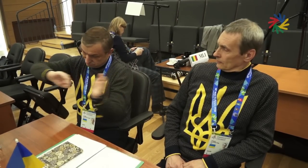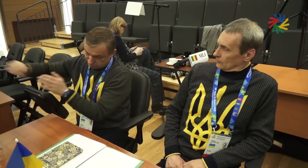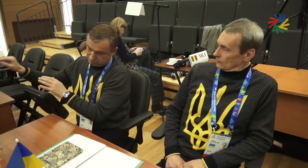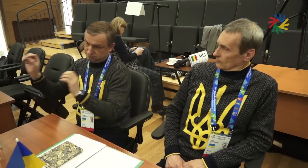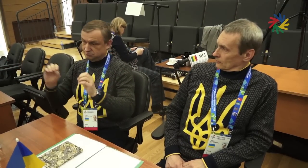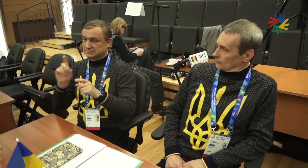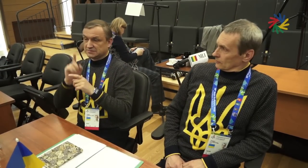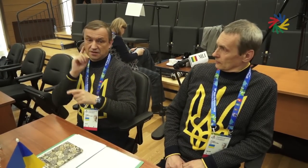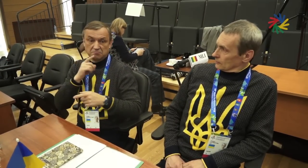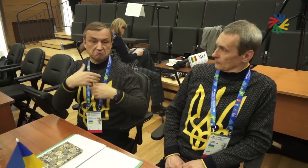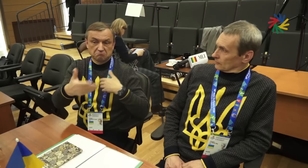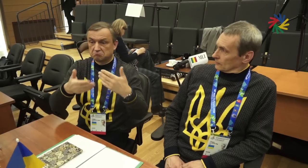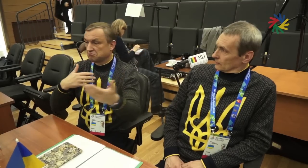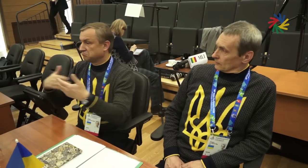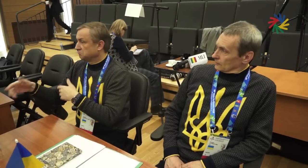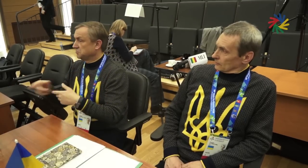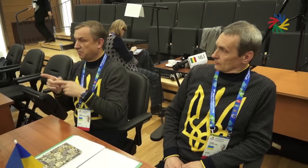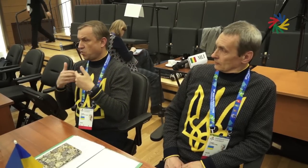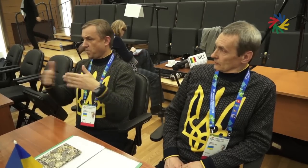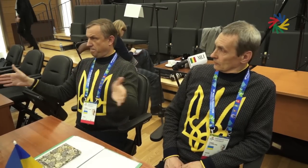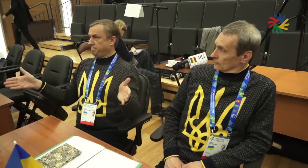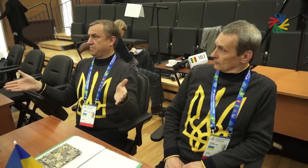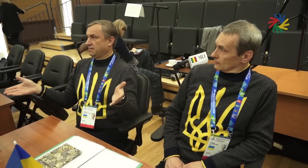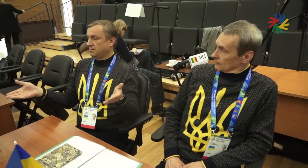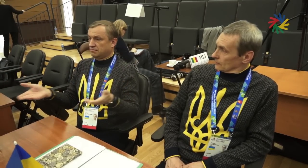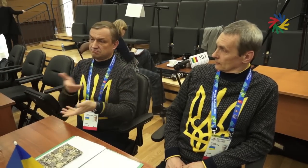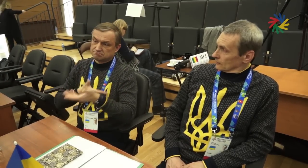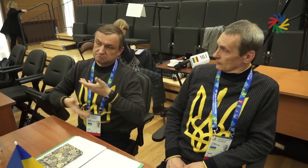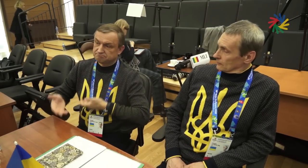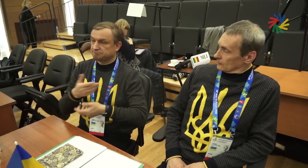of Deaf sports openly and transparently.